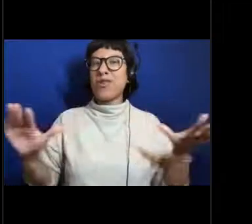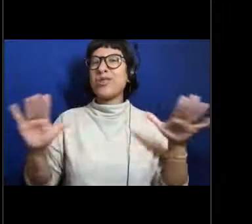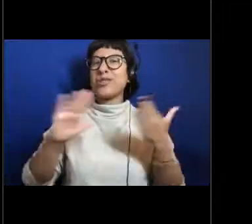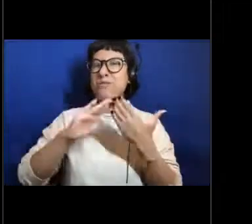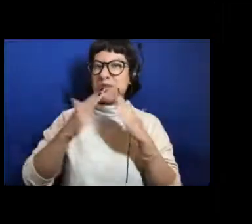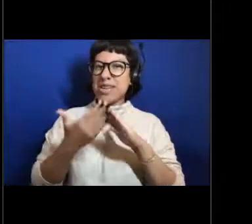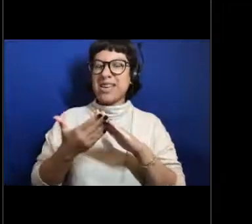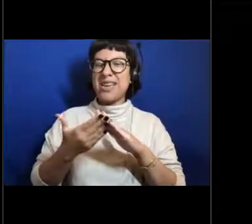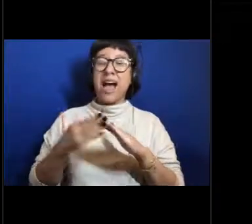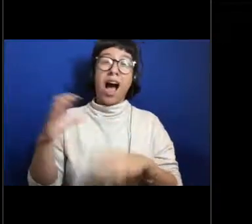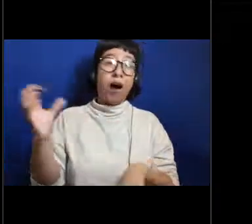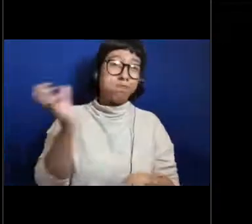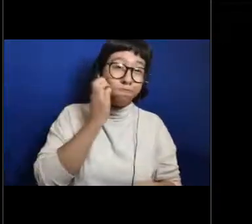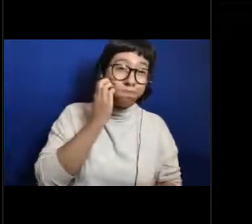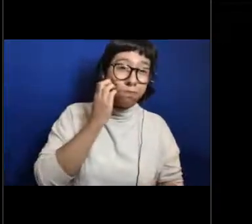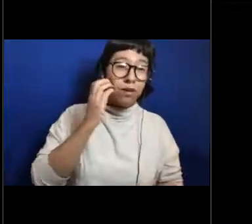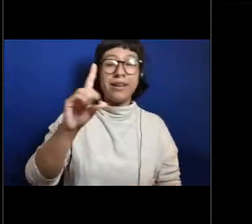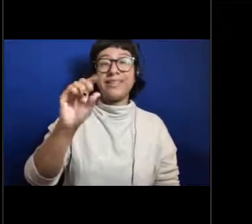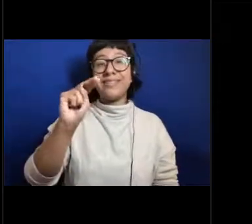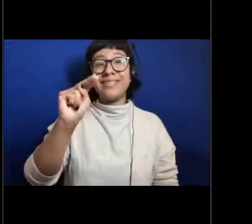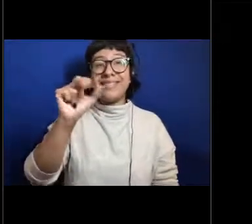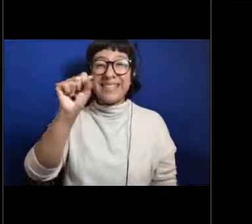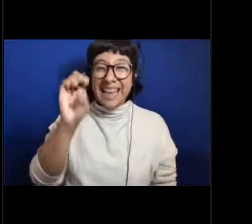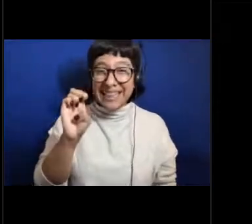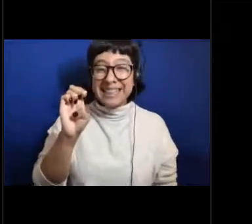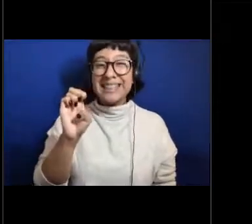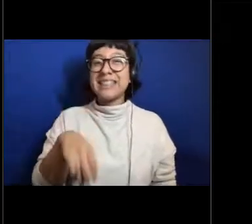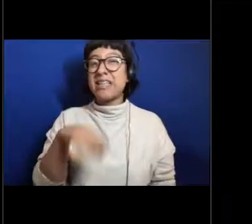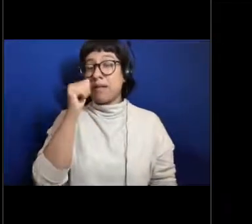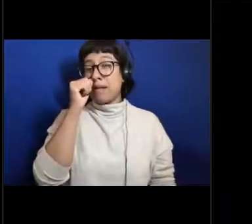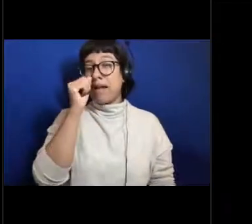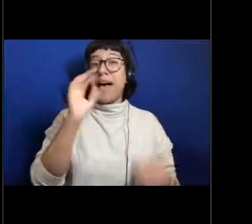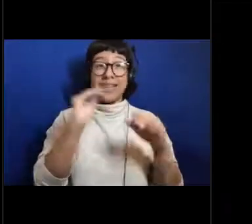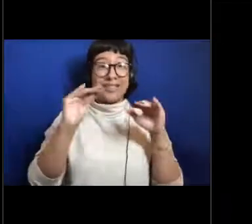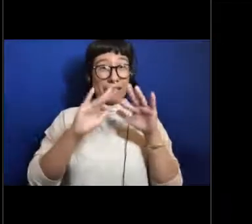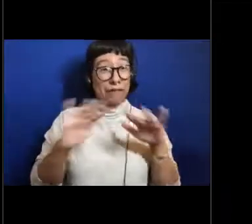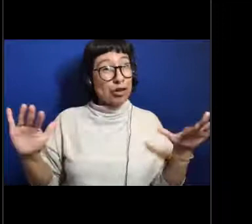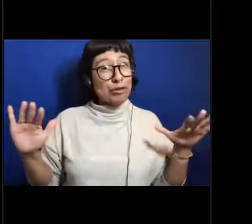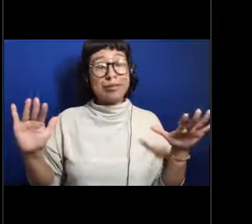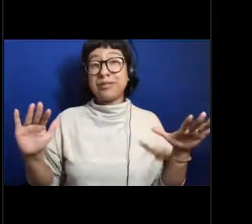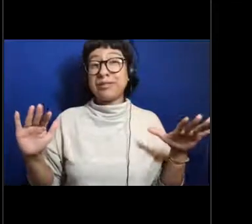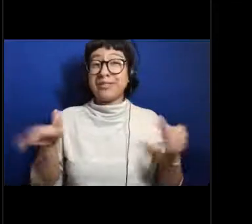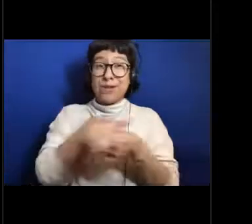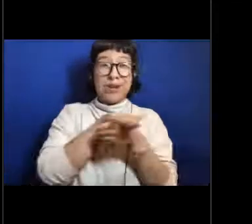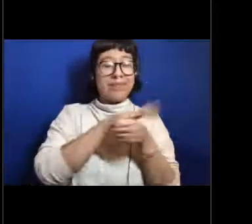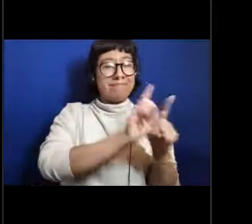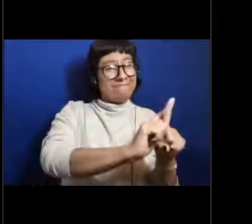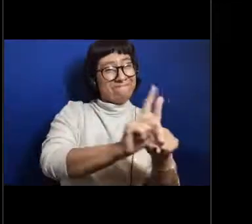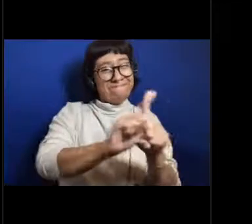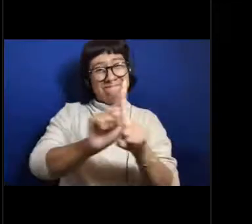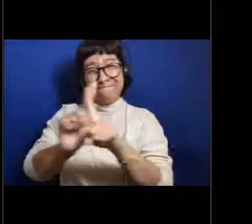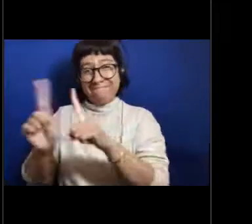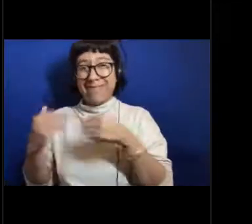which means there's lots of organisms in a small area and very diverse meaning that there's lots and lots of different kinds of animals in one small area.